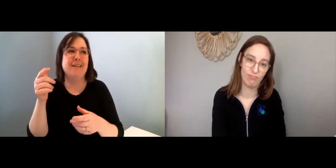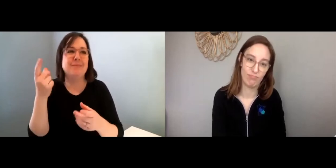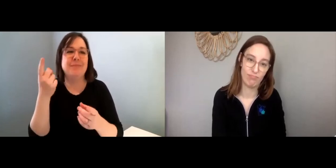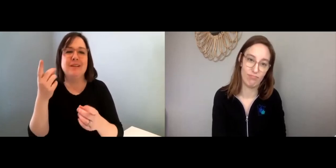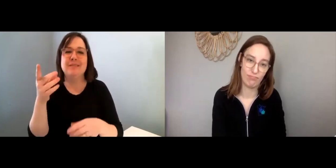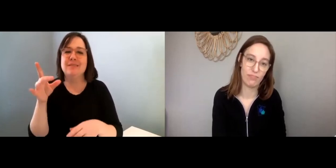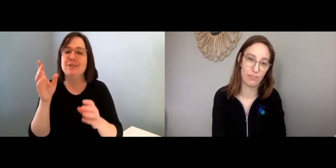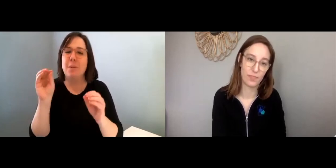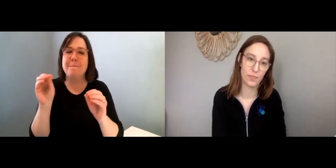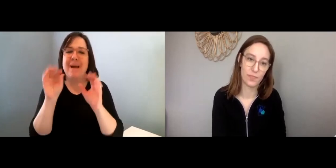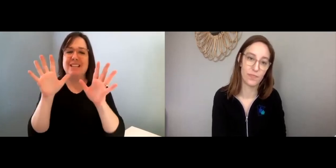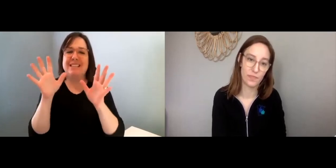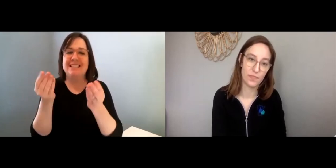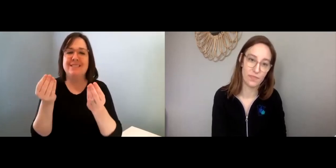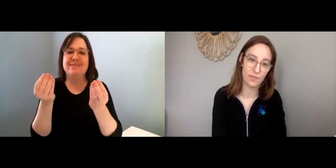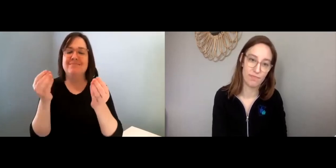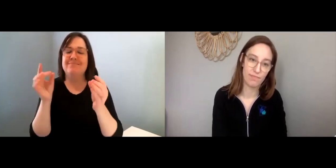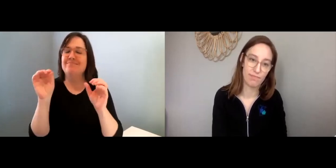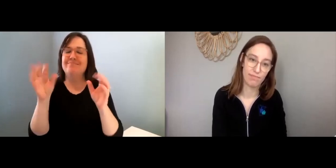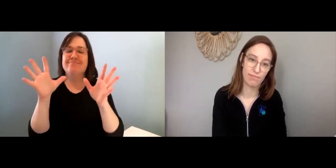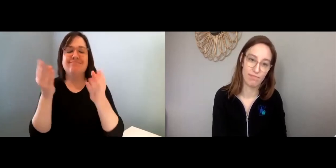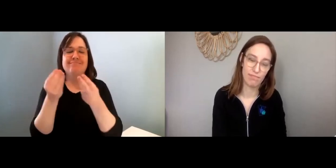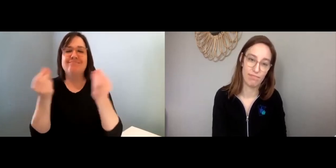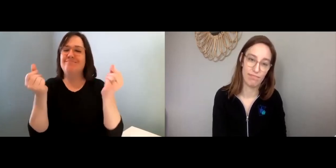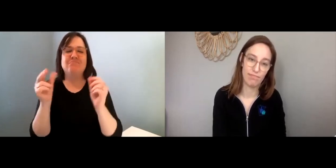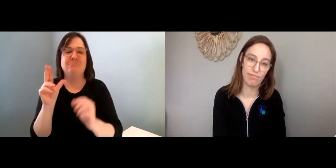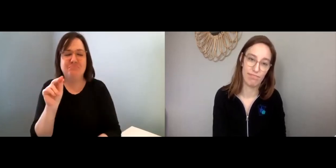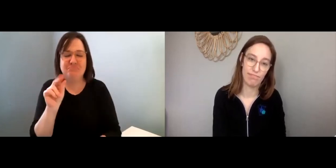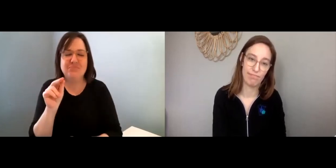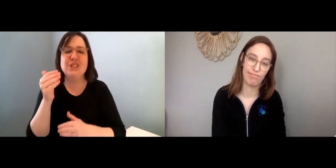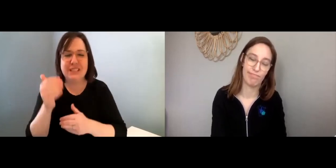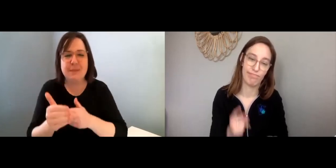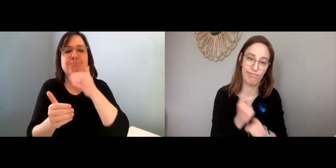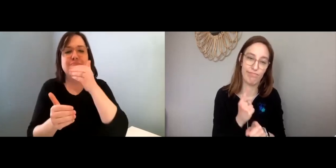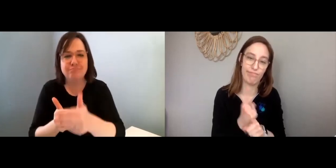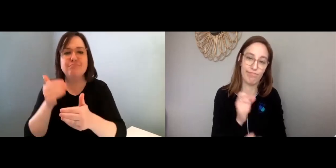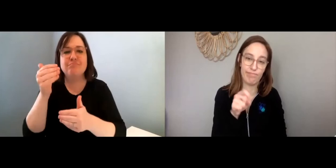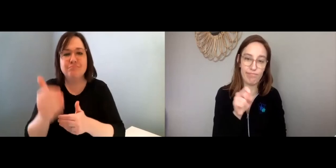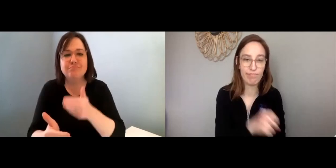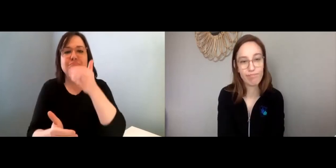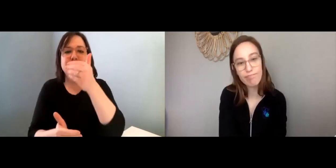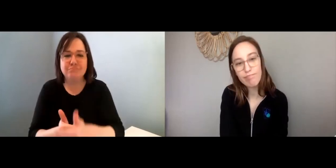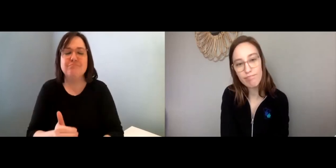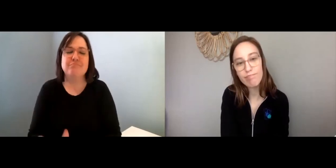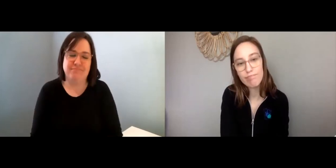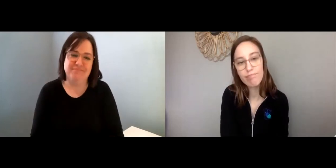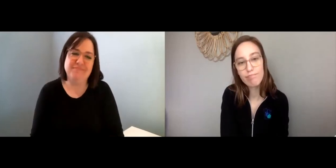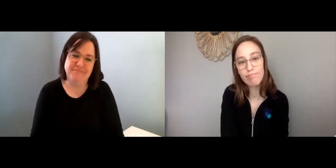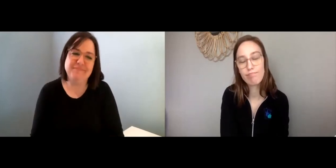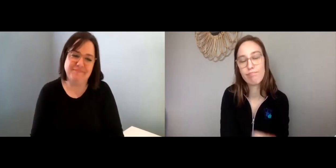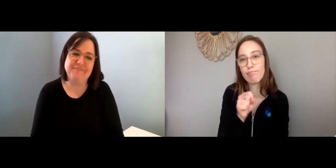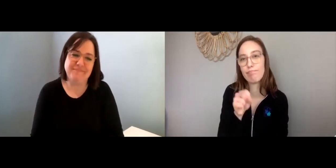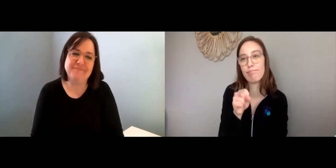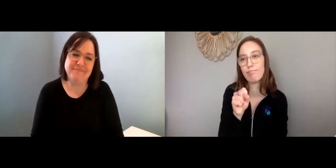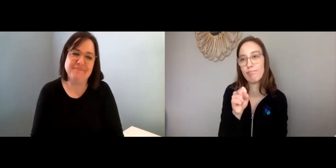It’s not like you suddenly will magically be over it. You have to keep going step-by-step.